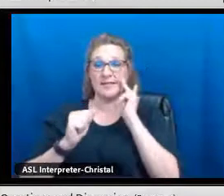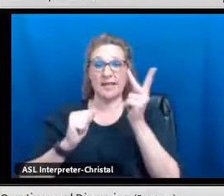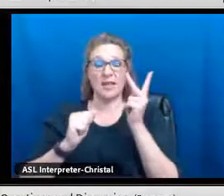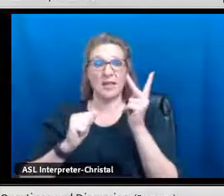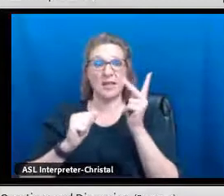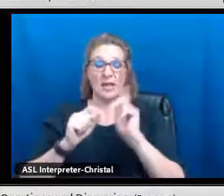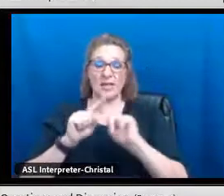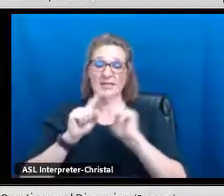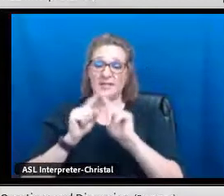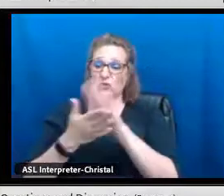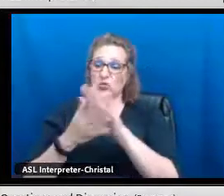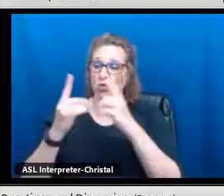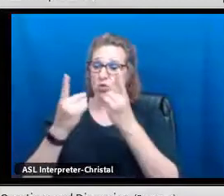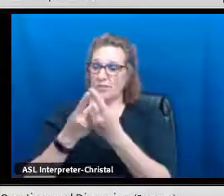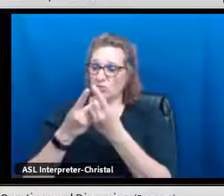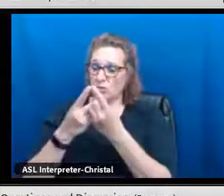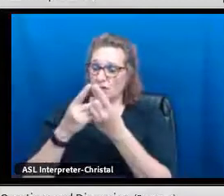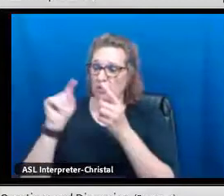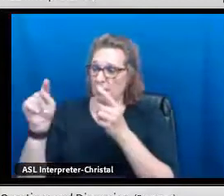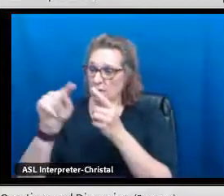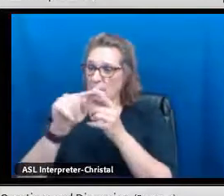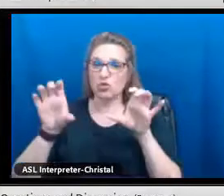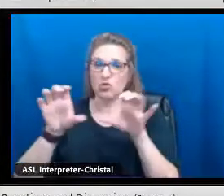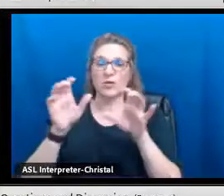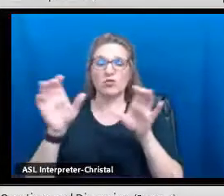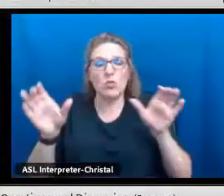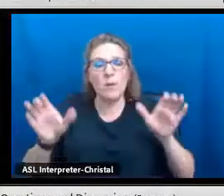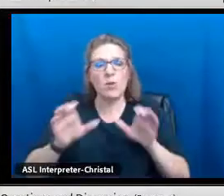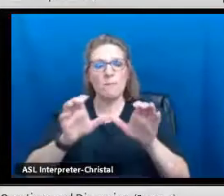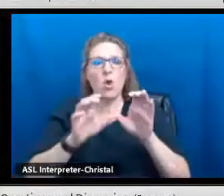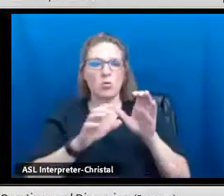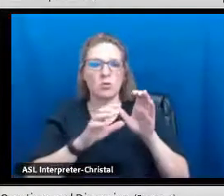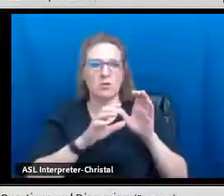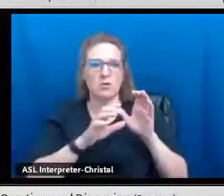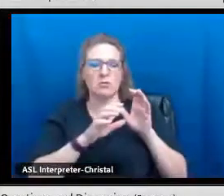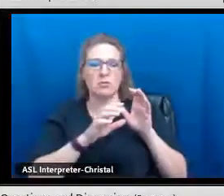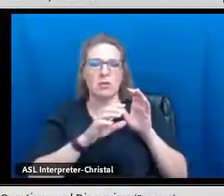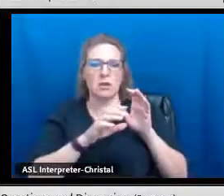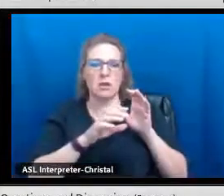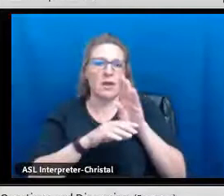A while back, we had our director's meeting and we were able to see what different districts,